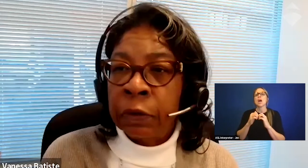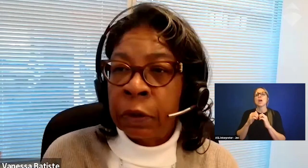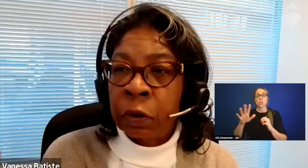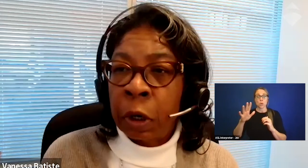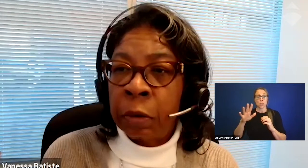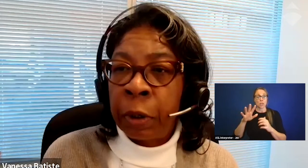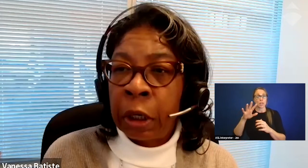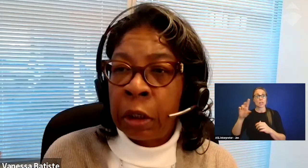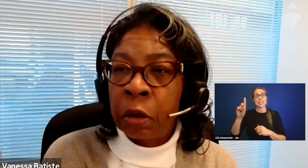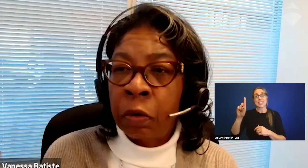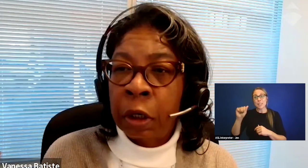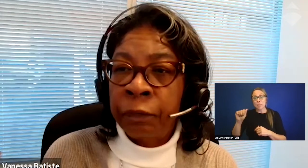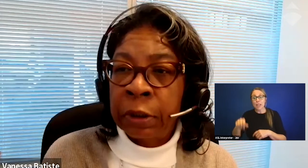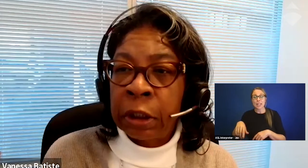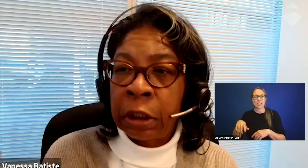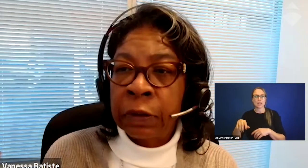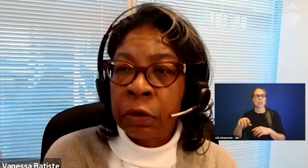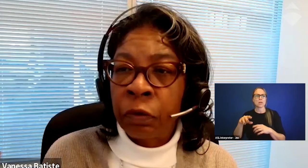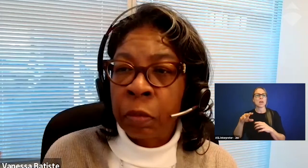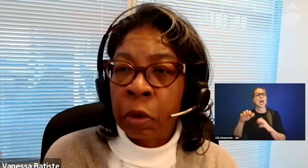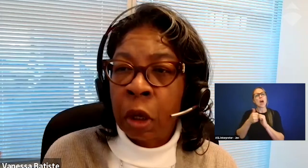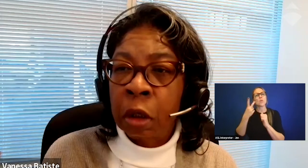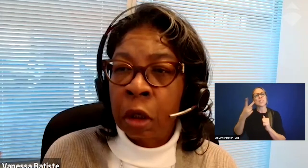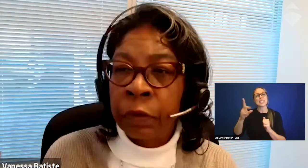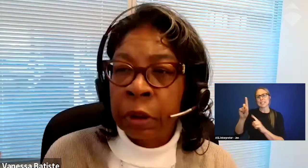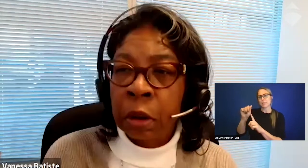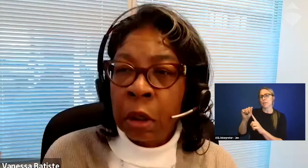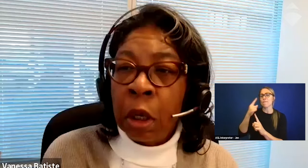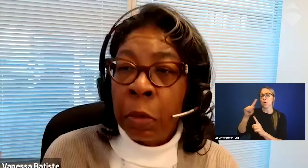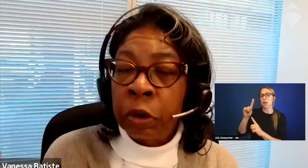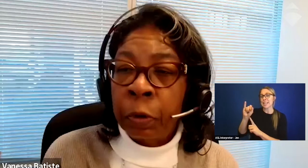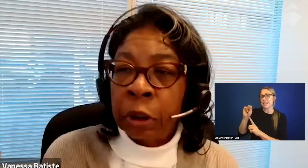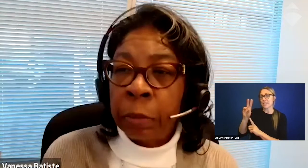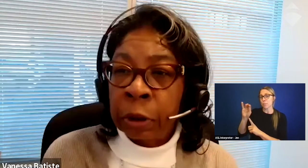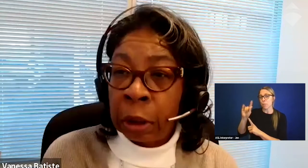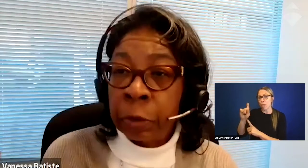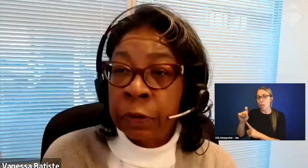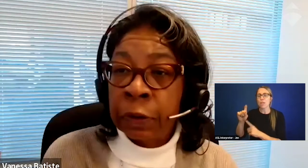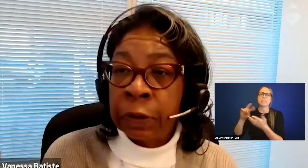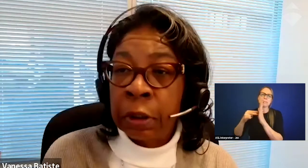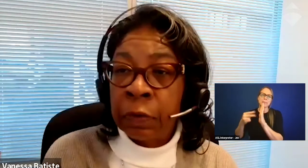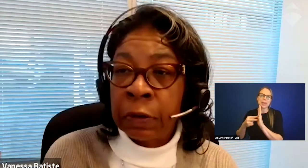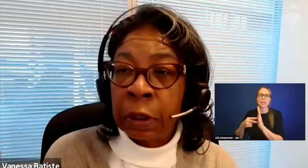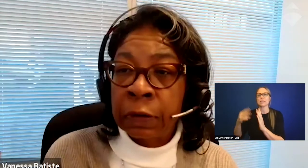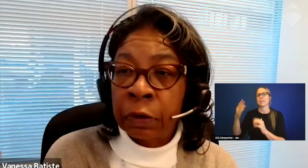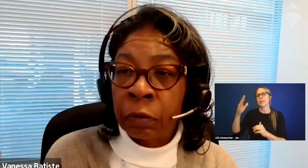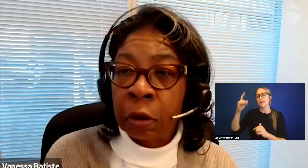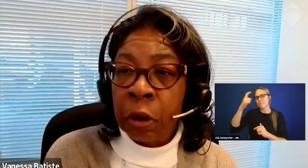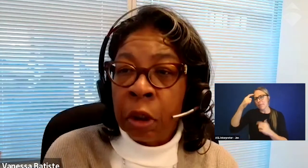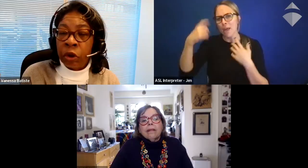such as chronic pain, chronic fatigue syndrome, long COVID, multiple chemical sensitivities, et cetera,